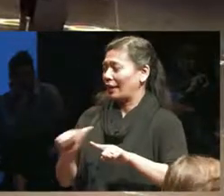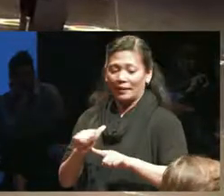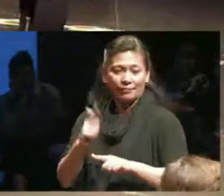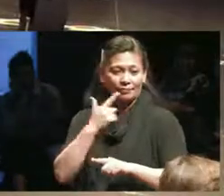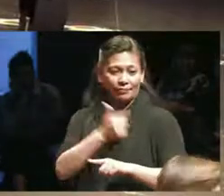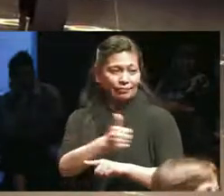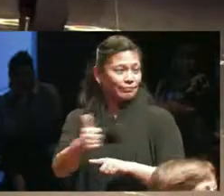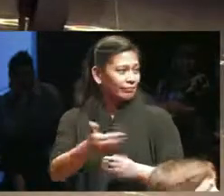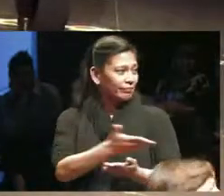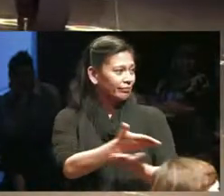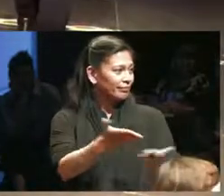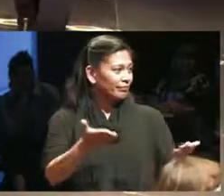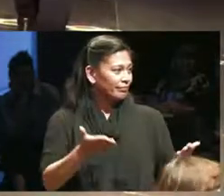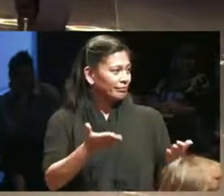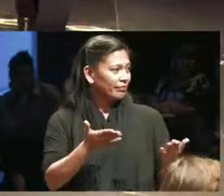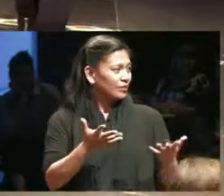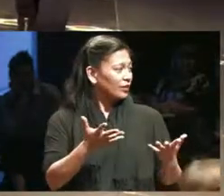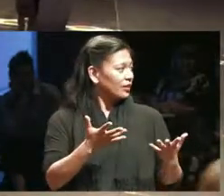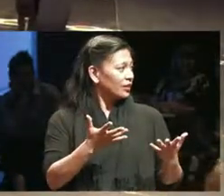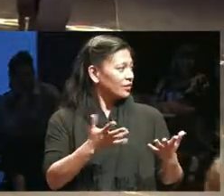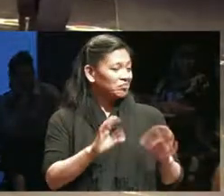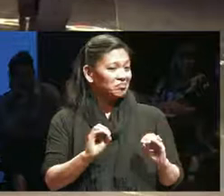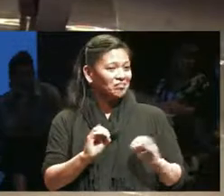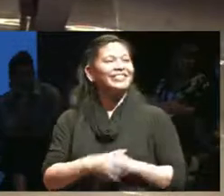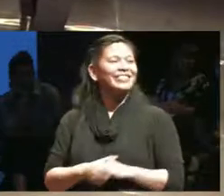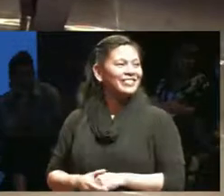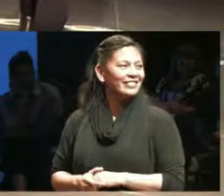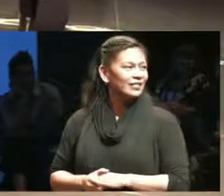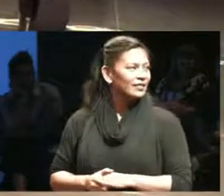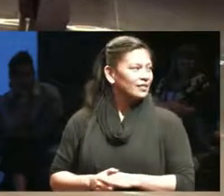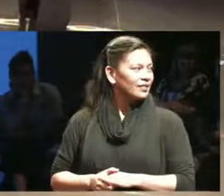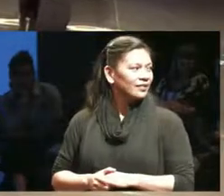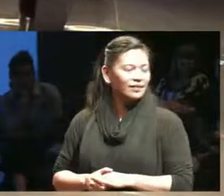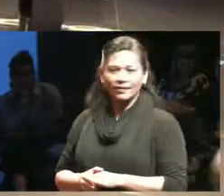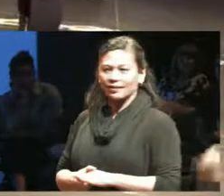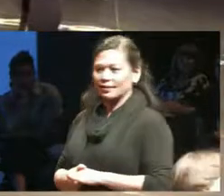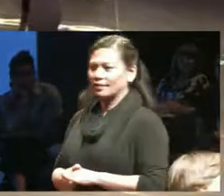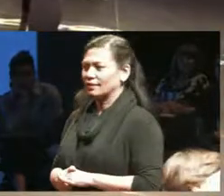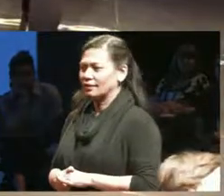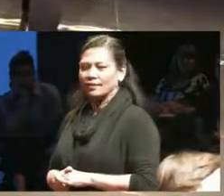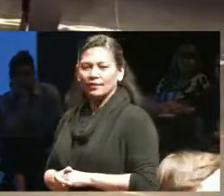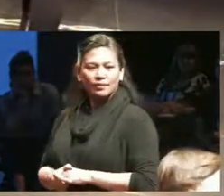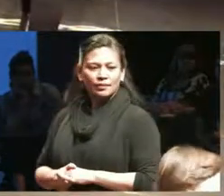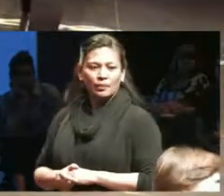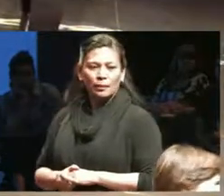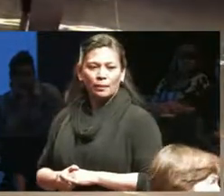looking around the circle okay so maybe I'll I'll try to layer this discussion